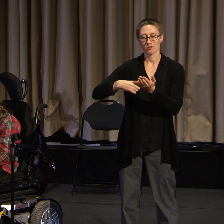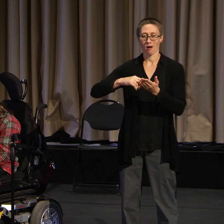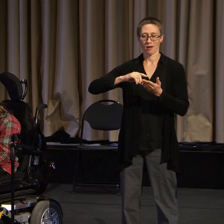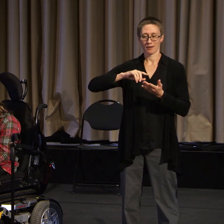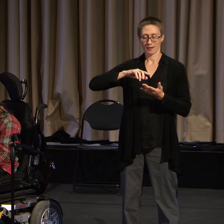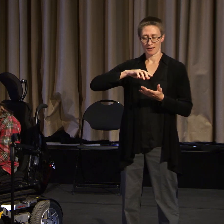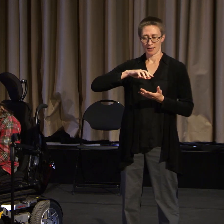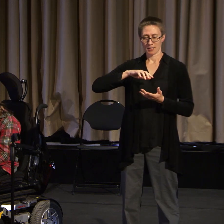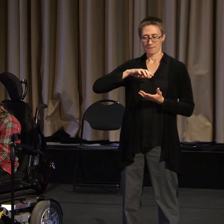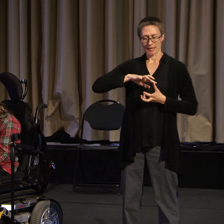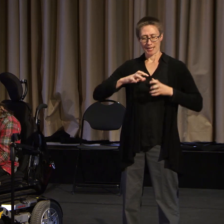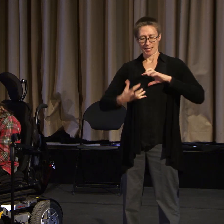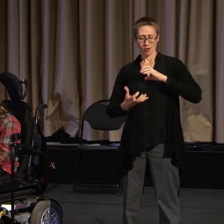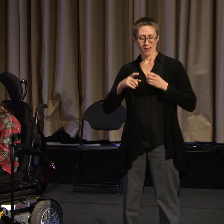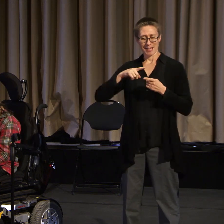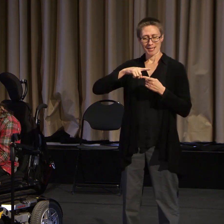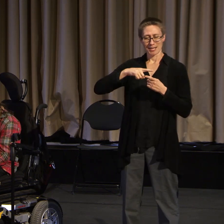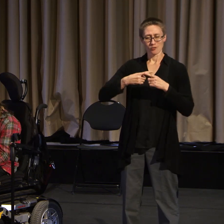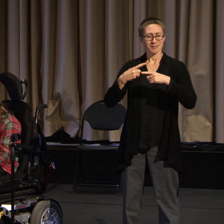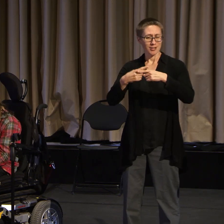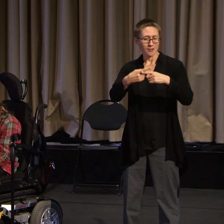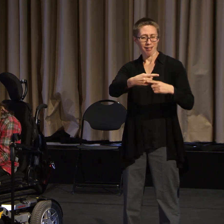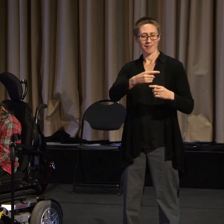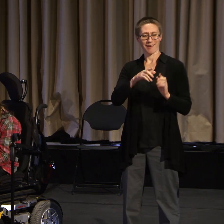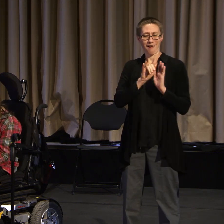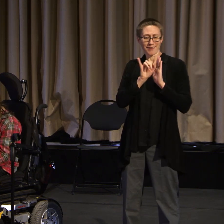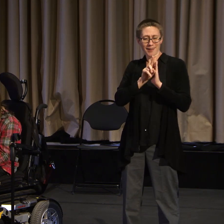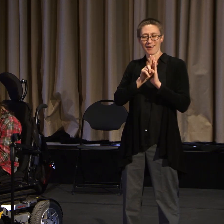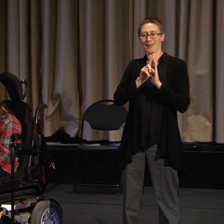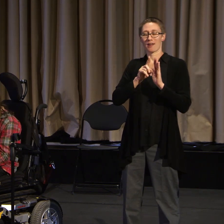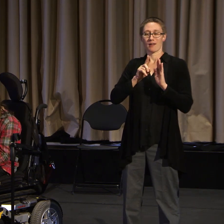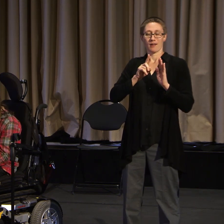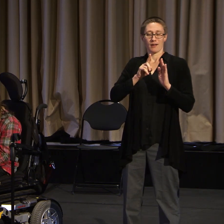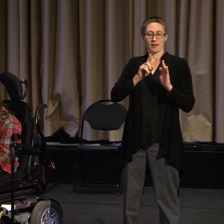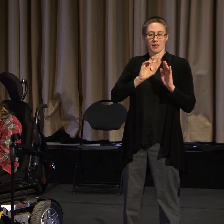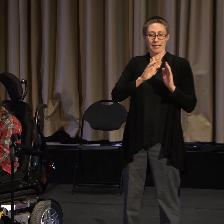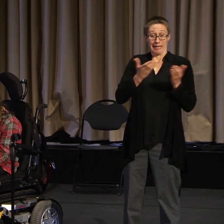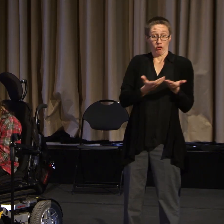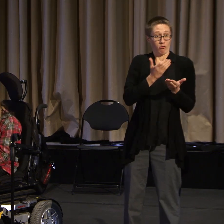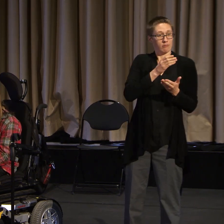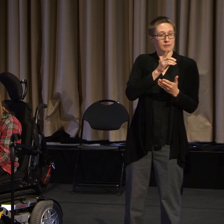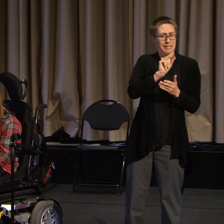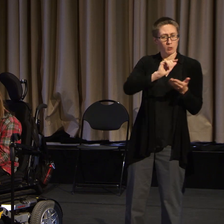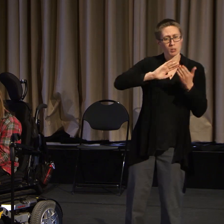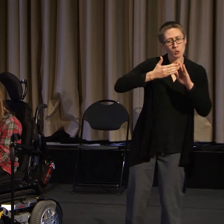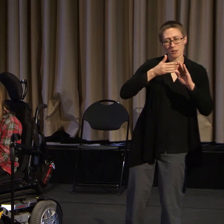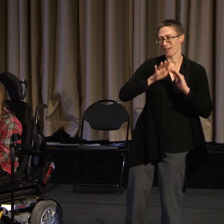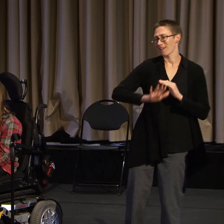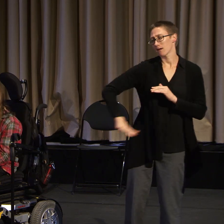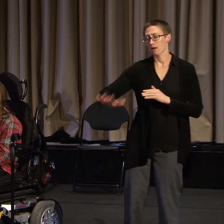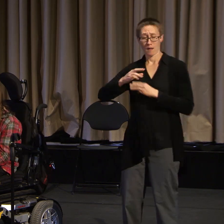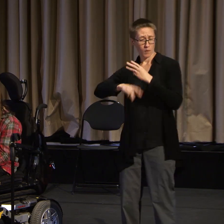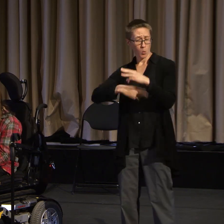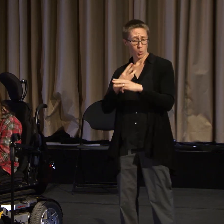Anita has encouraged MassADAPT members to work together no matter what color, race, or ethnicity